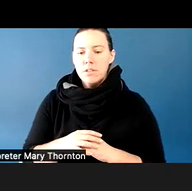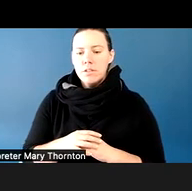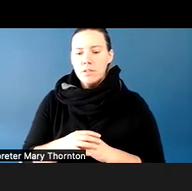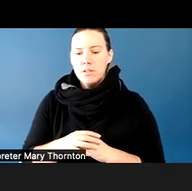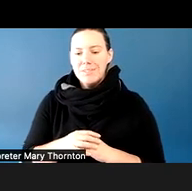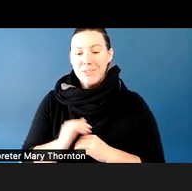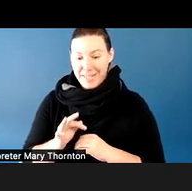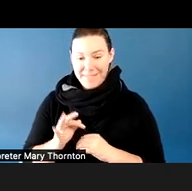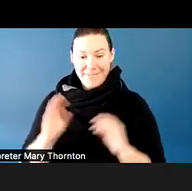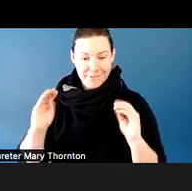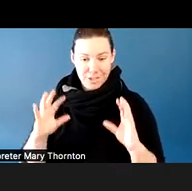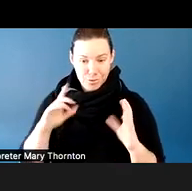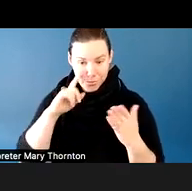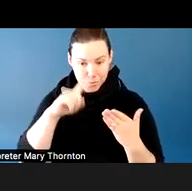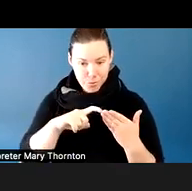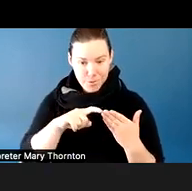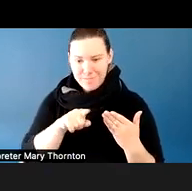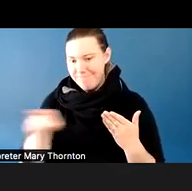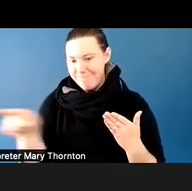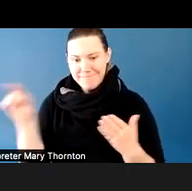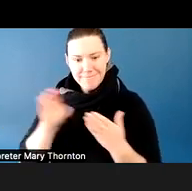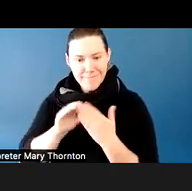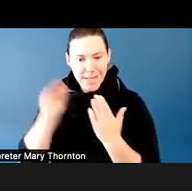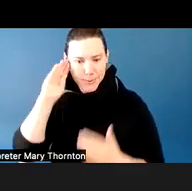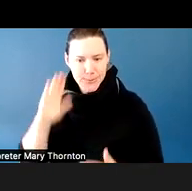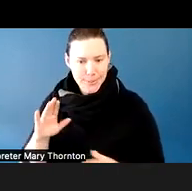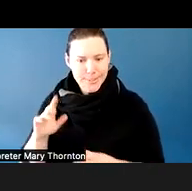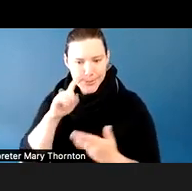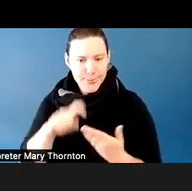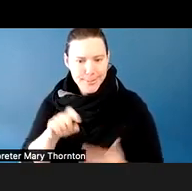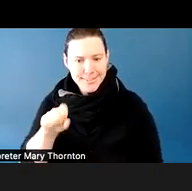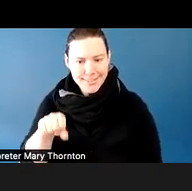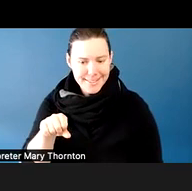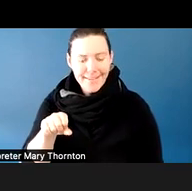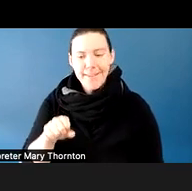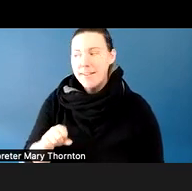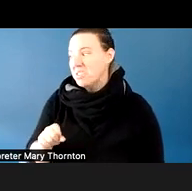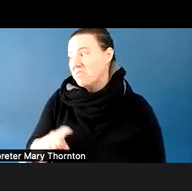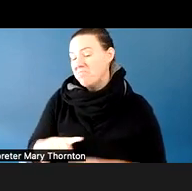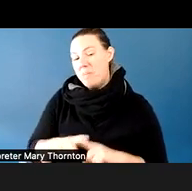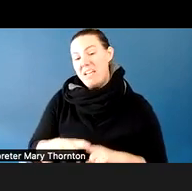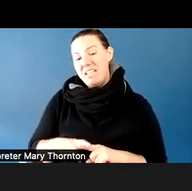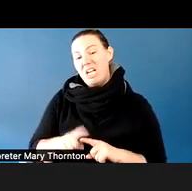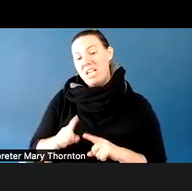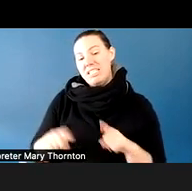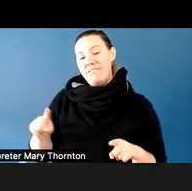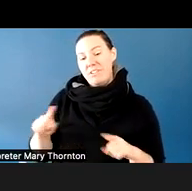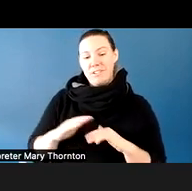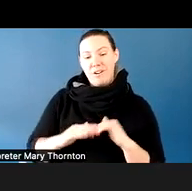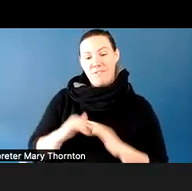And depending on everyone's level of comfort, sometimes just talking about it and acknowledging it